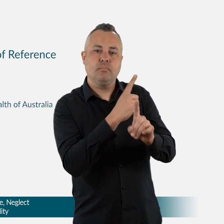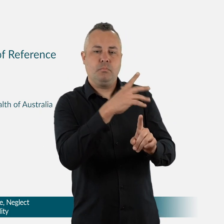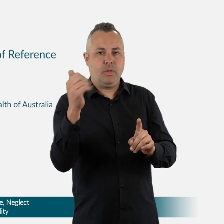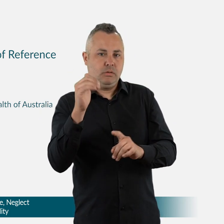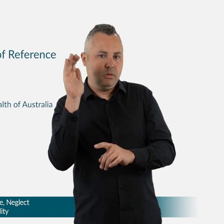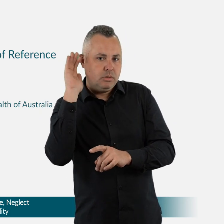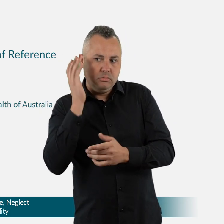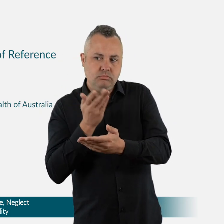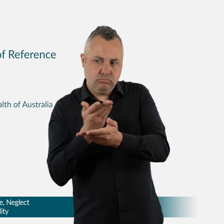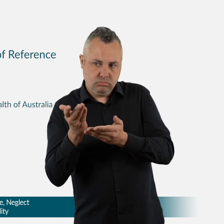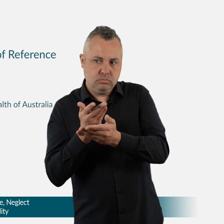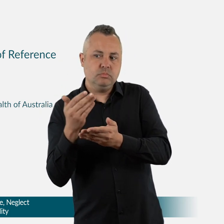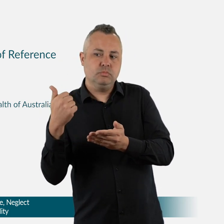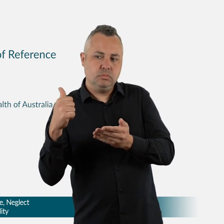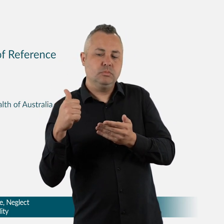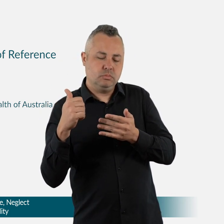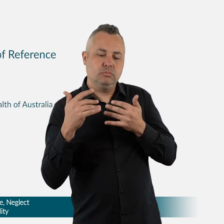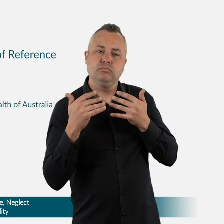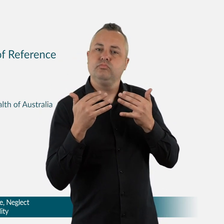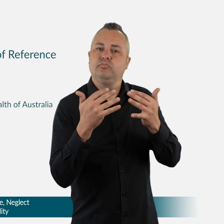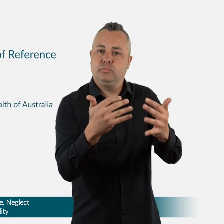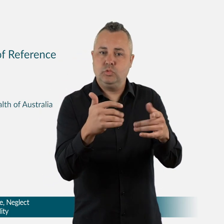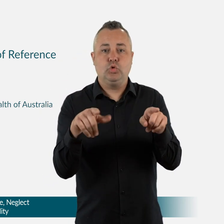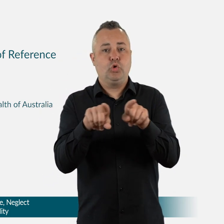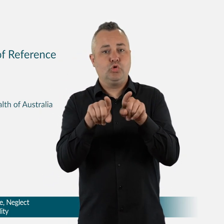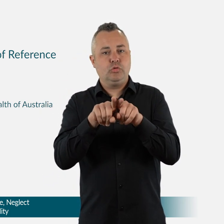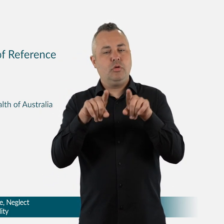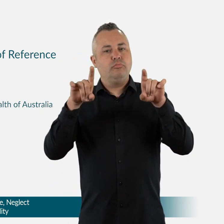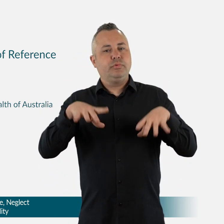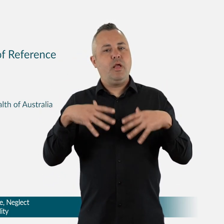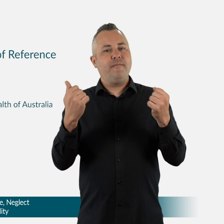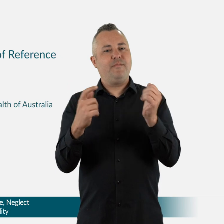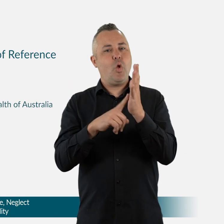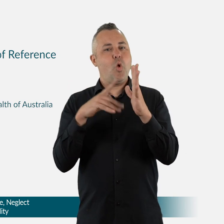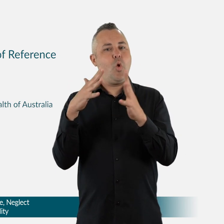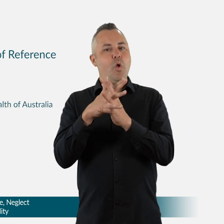The themes and information provided through the consultation process